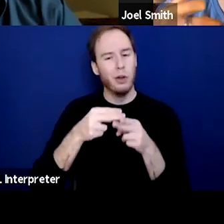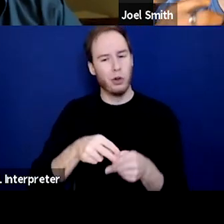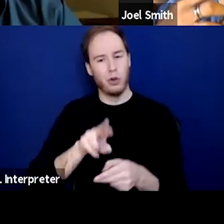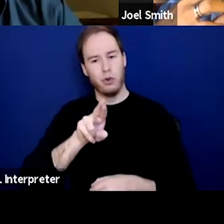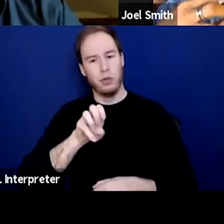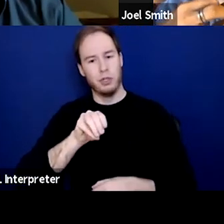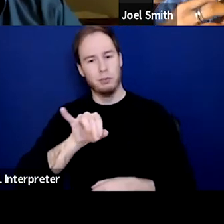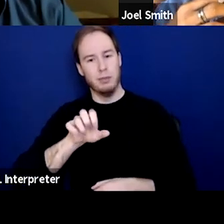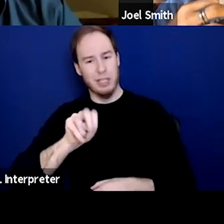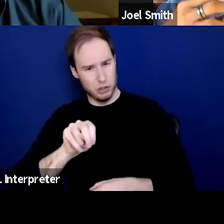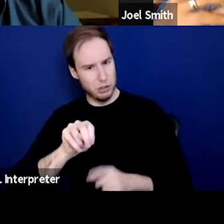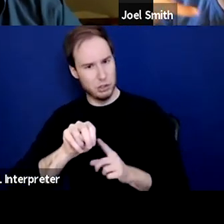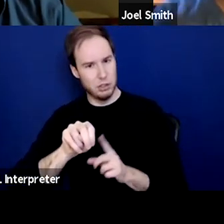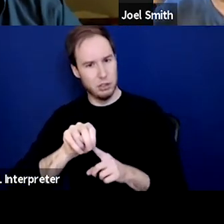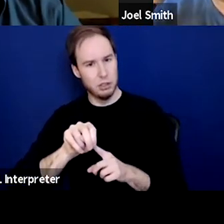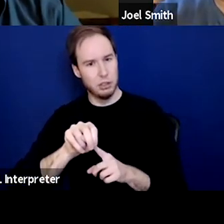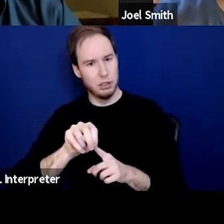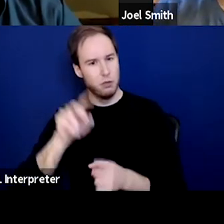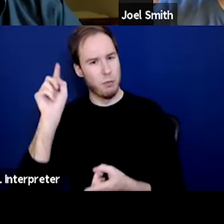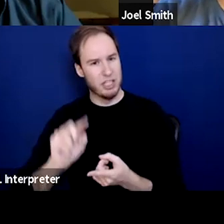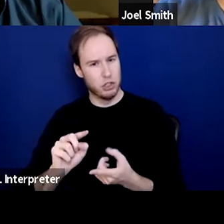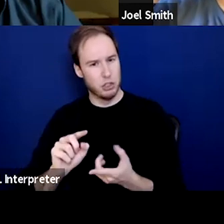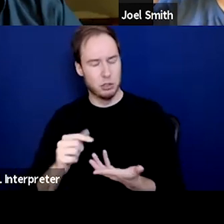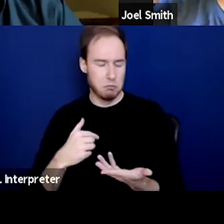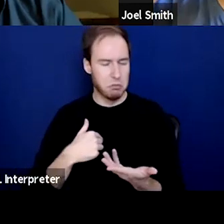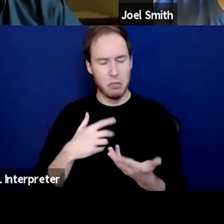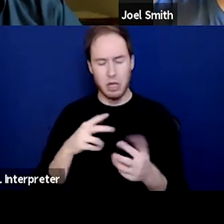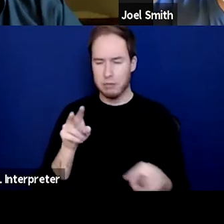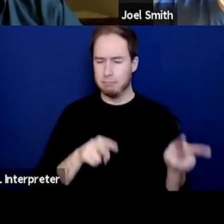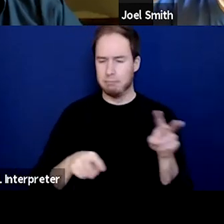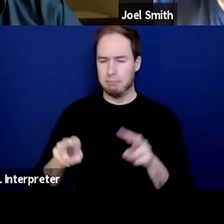And so, I started to see these conflicting ideas